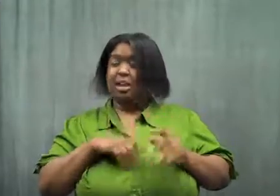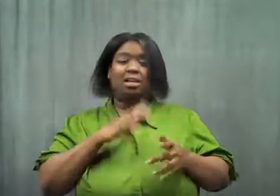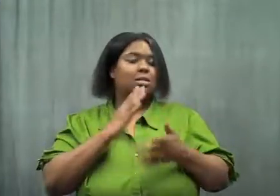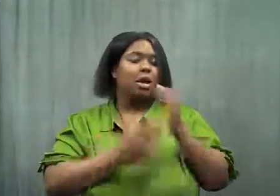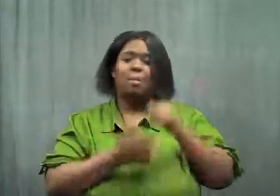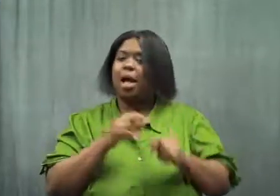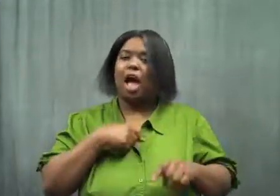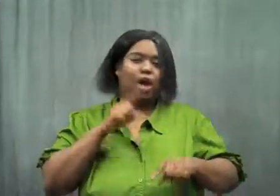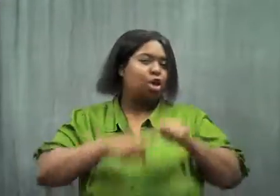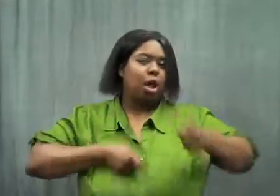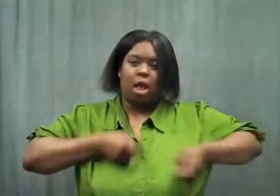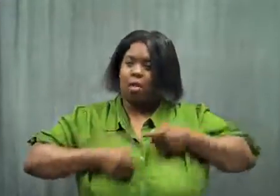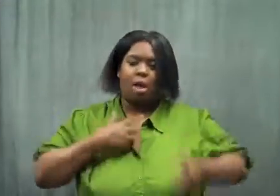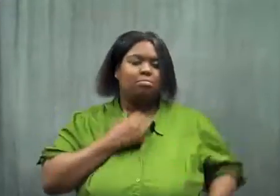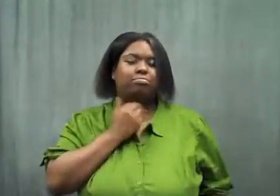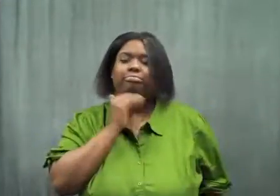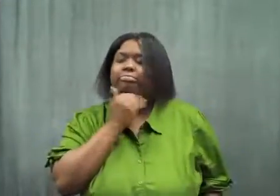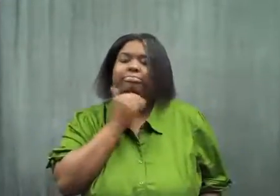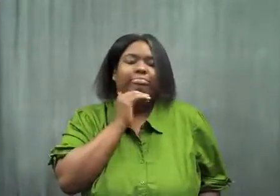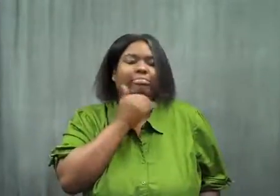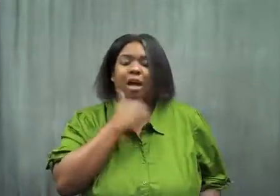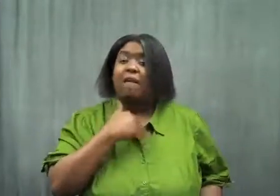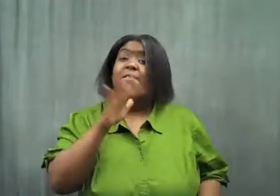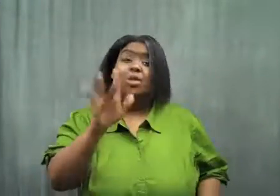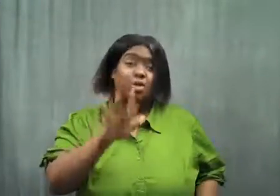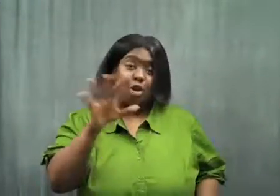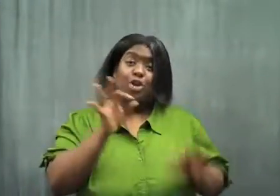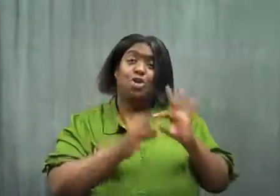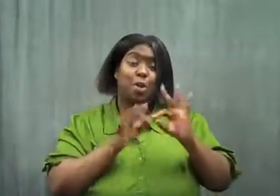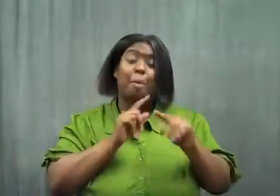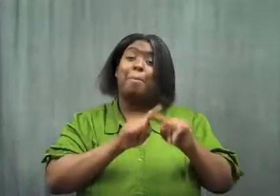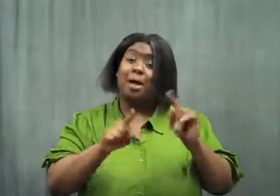I couldn't handle it, I started laughing. I felt sorry for her.